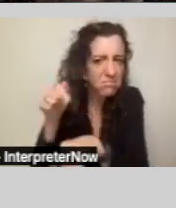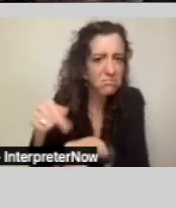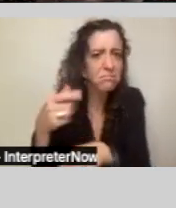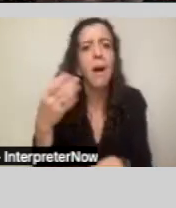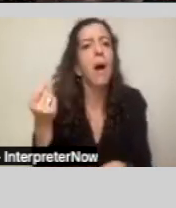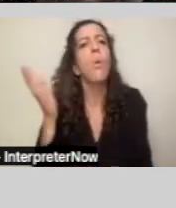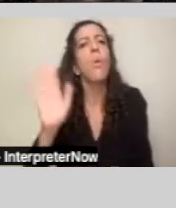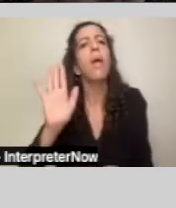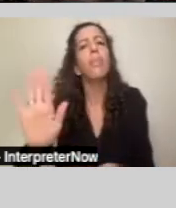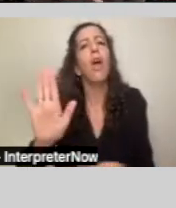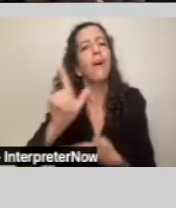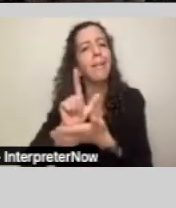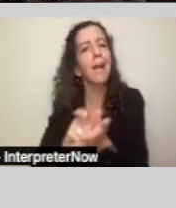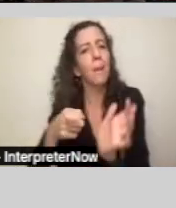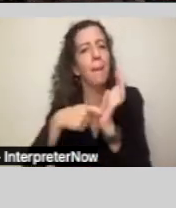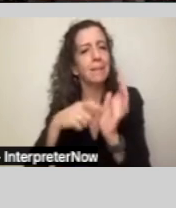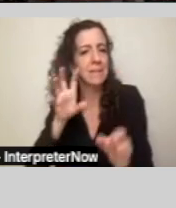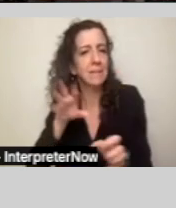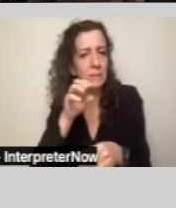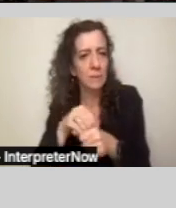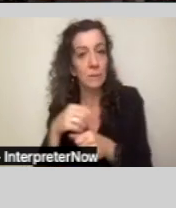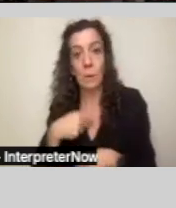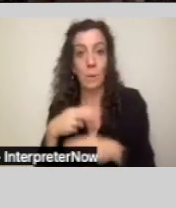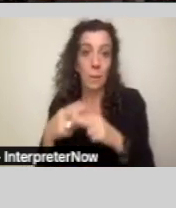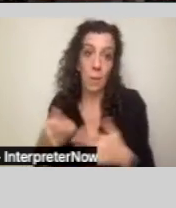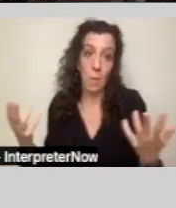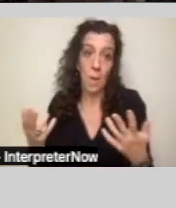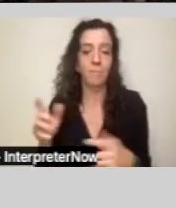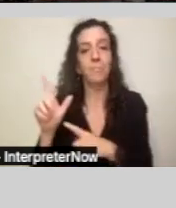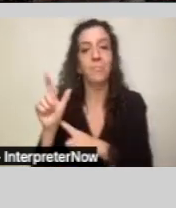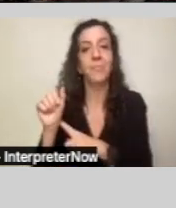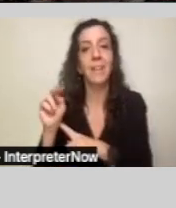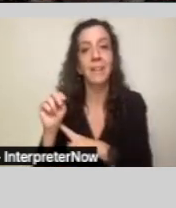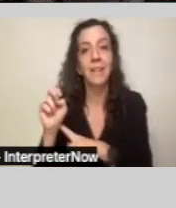legal mandates, which we refer to as the Lanterman Act Entitlement.